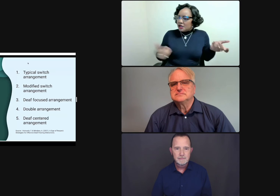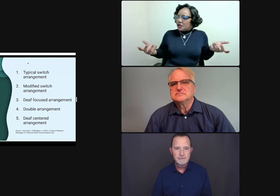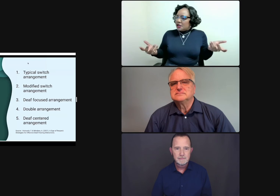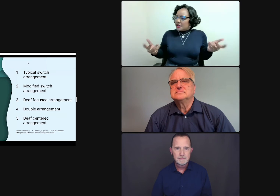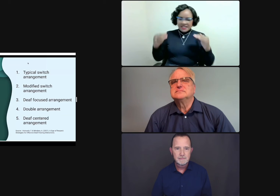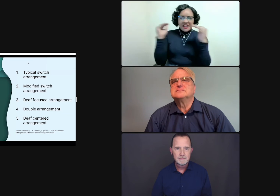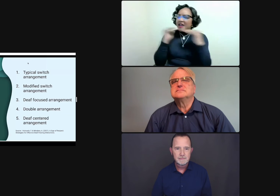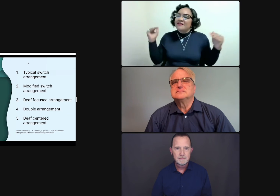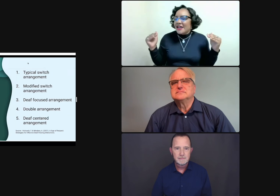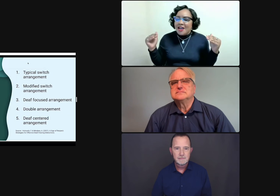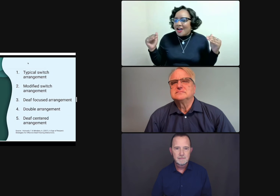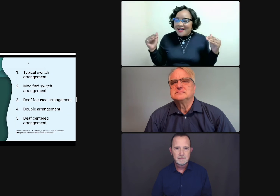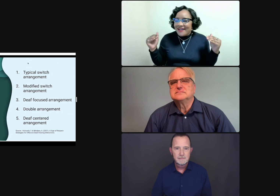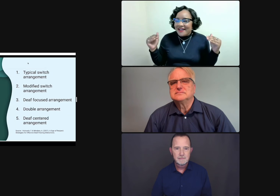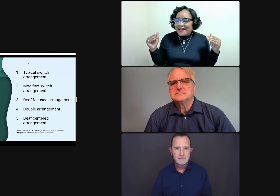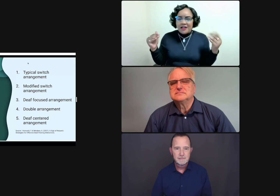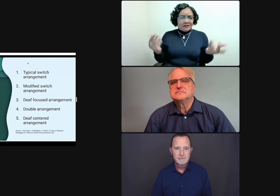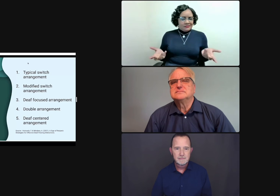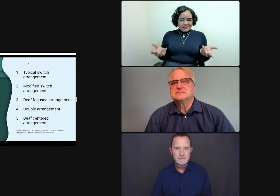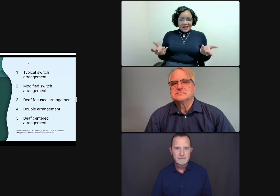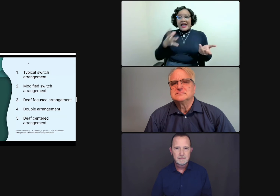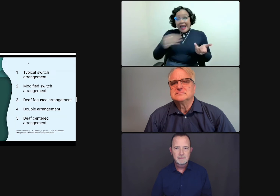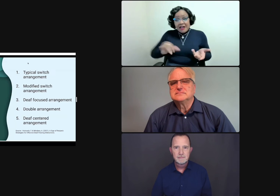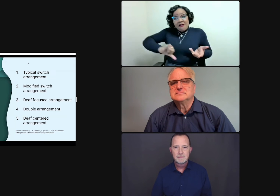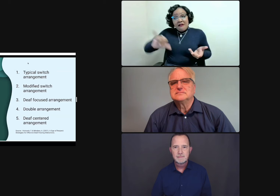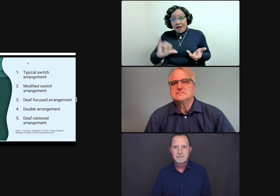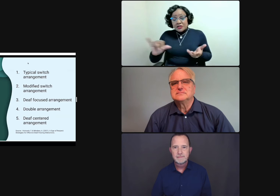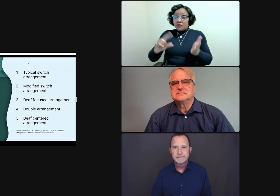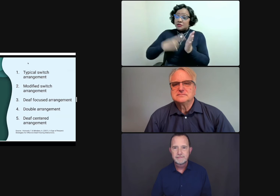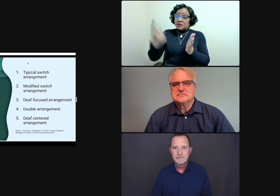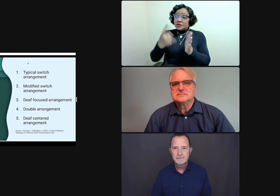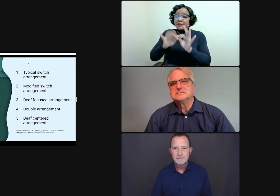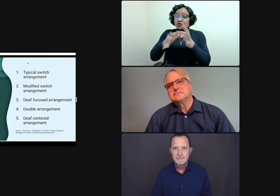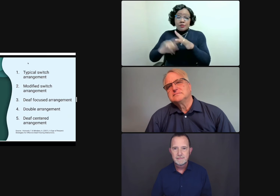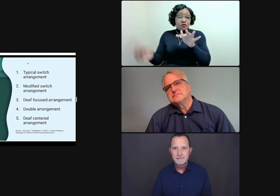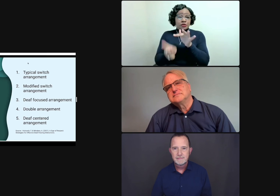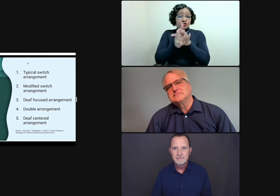while this other interpreter gets away with minimal work? It is not fair.